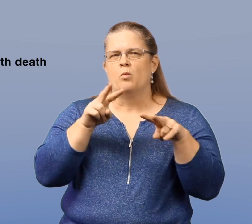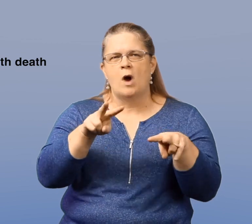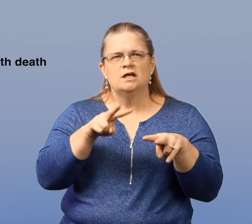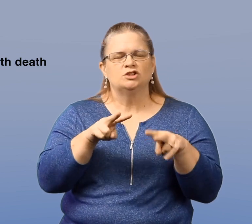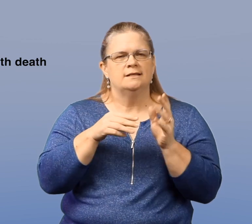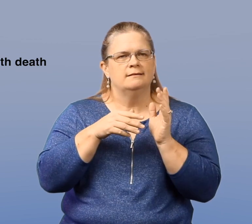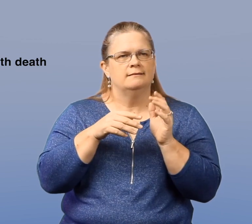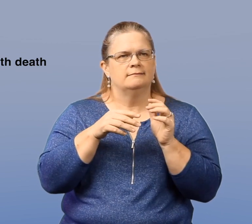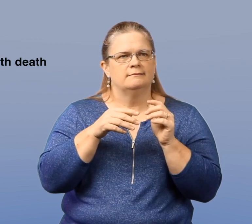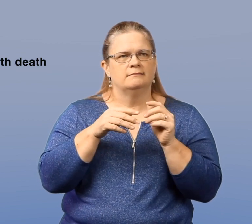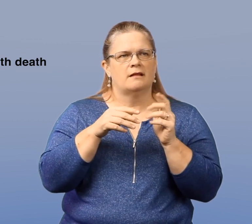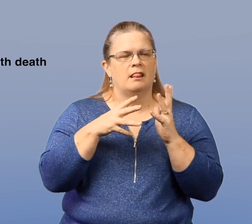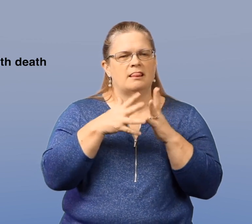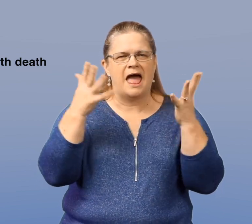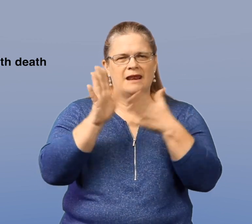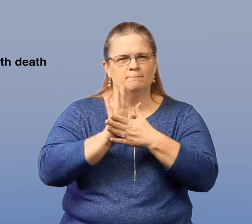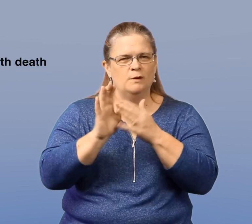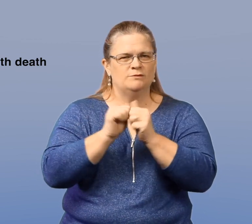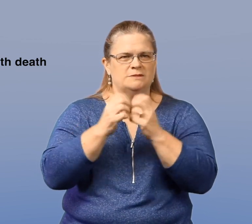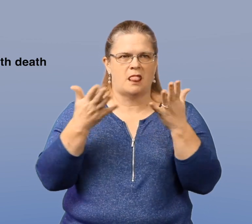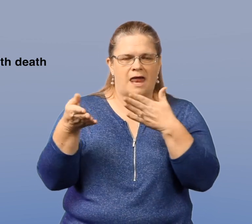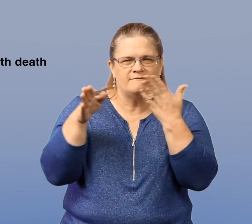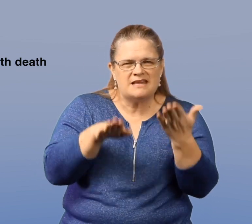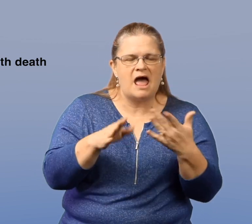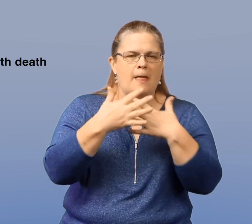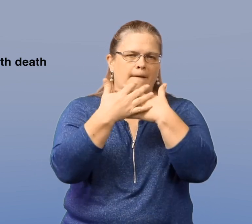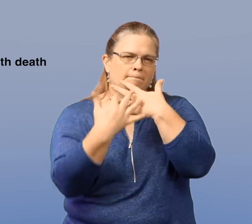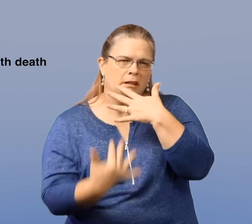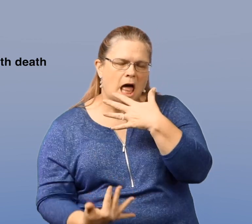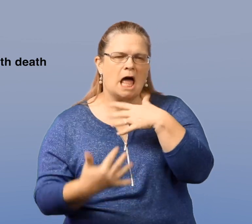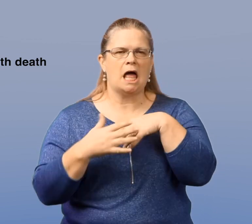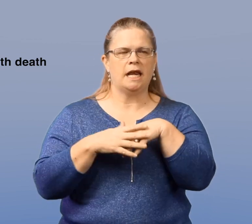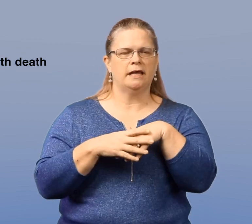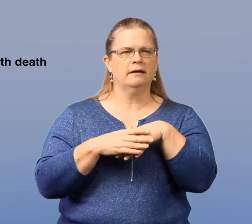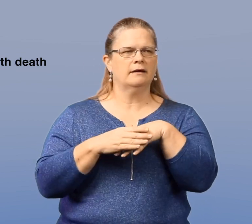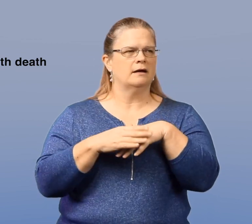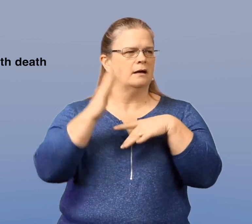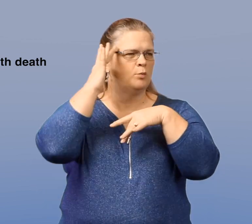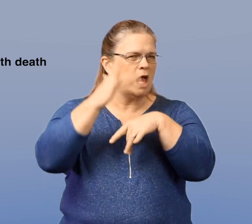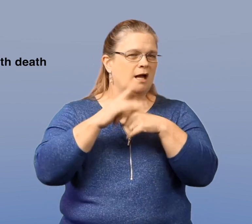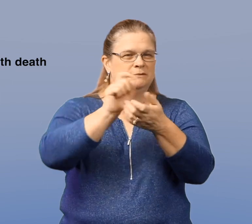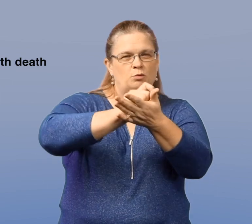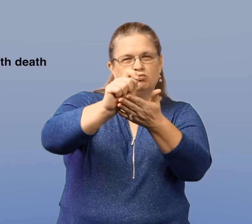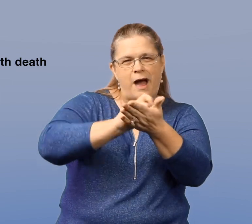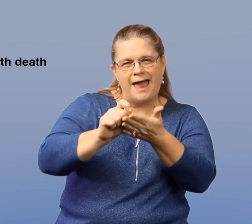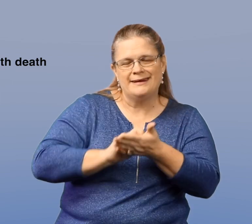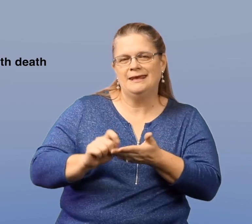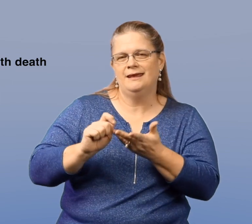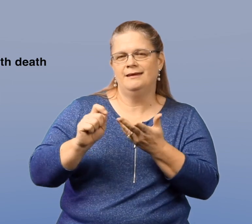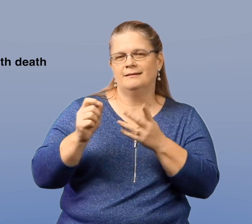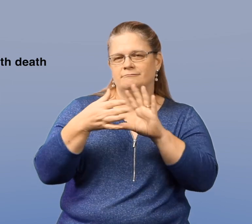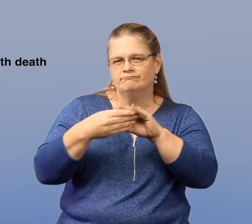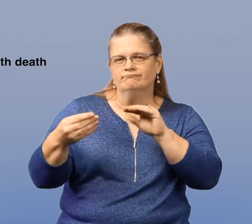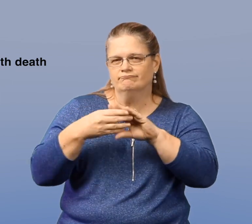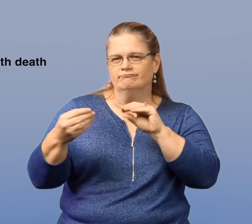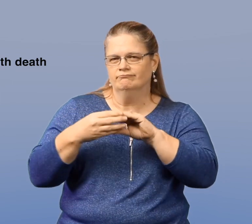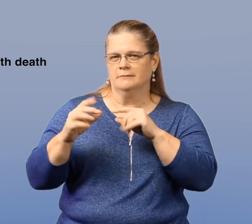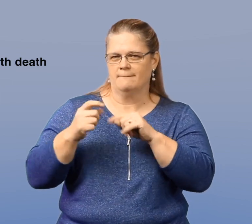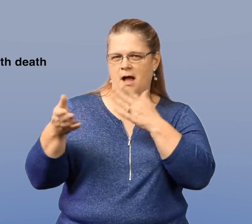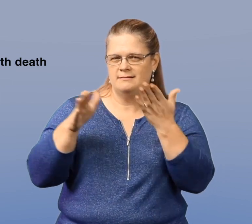such as watching a lot of movies with a lot of death and blood, perhaps writing stories about death.